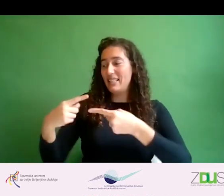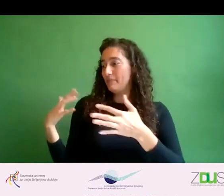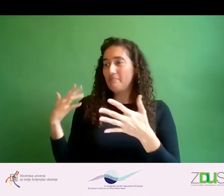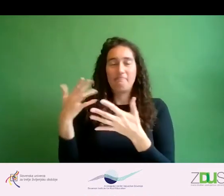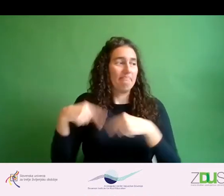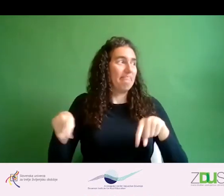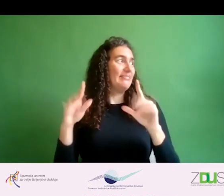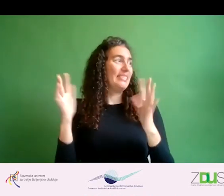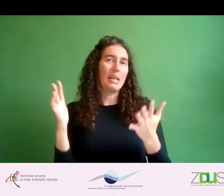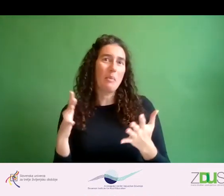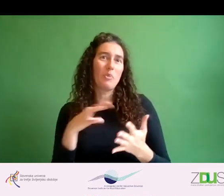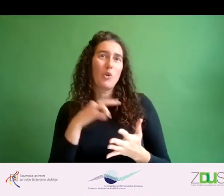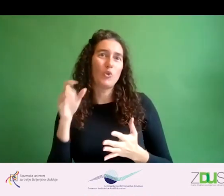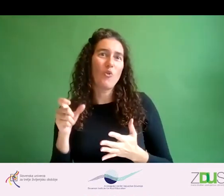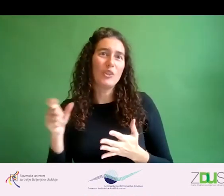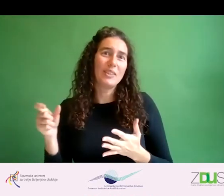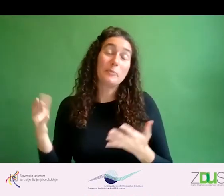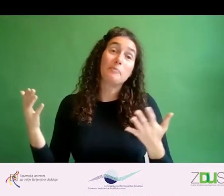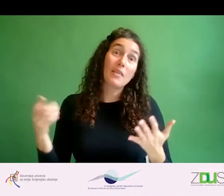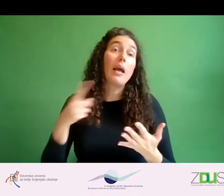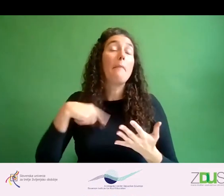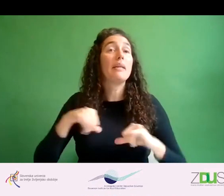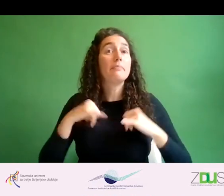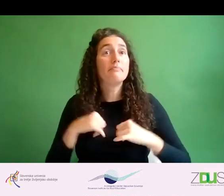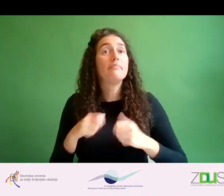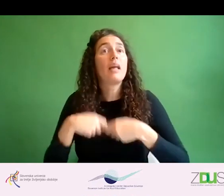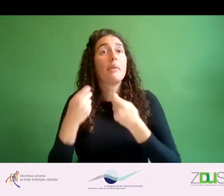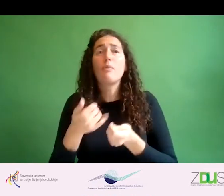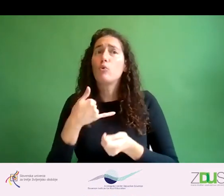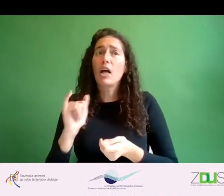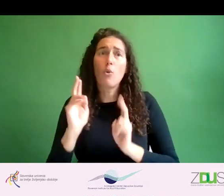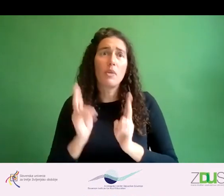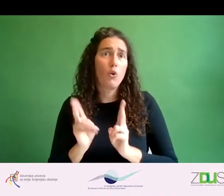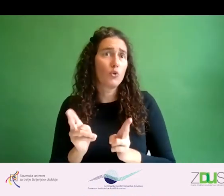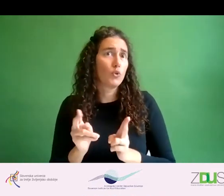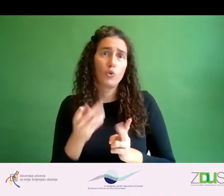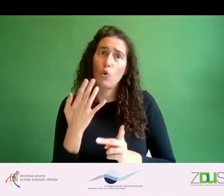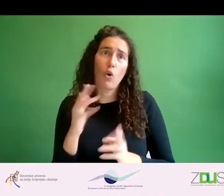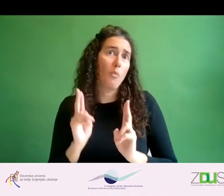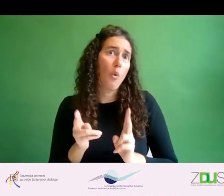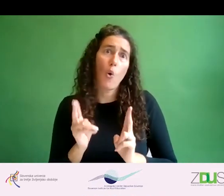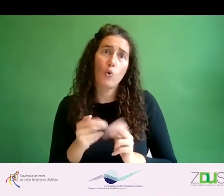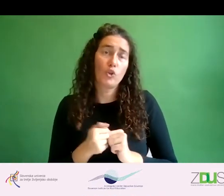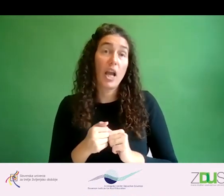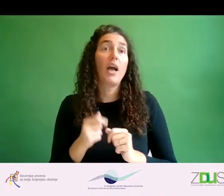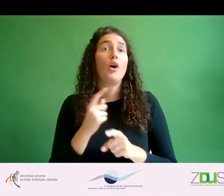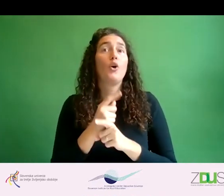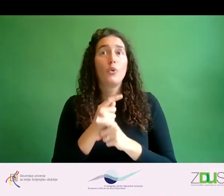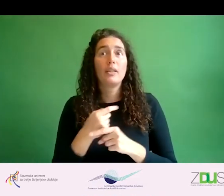So we dedicate every opportunity to this, where possible. As I am a member of the municipality's commission